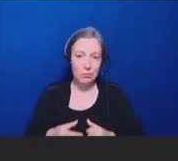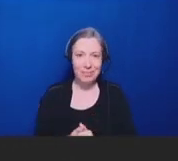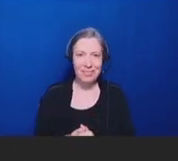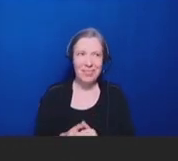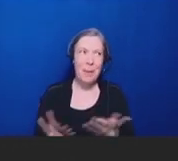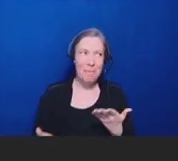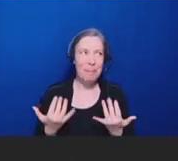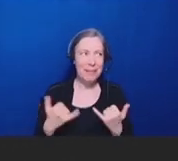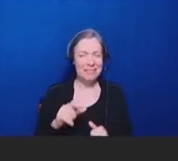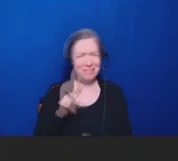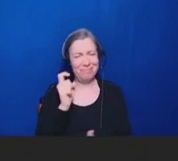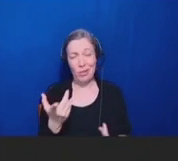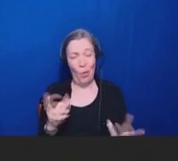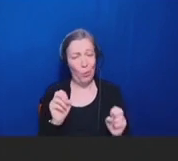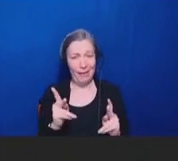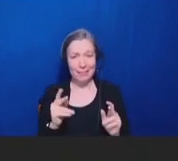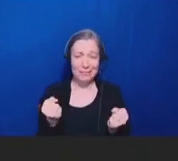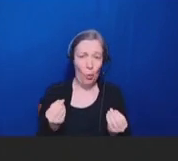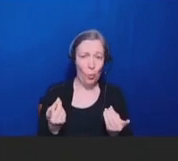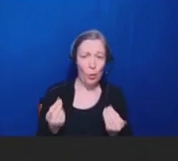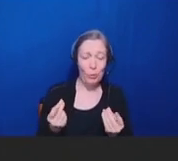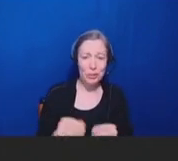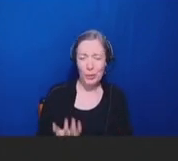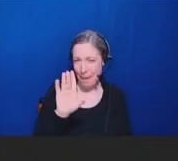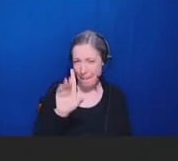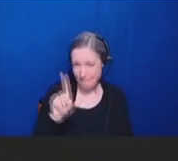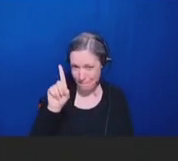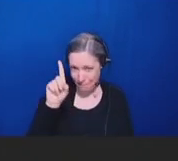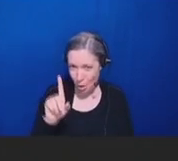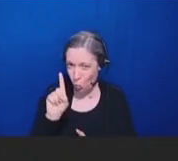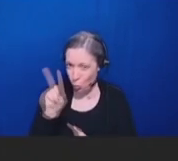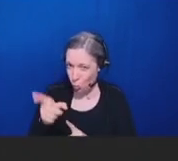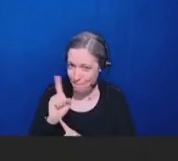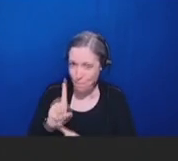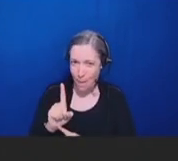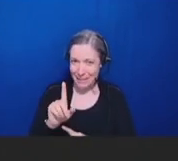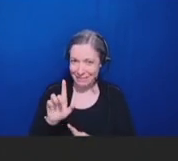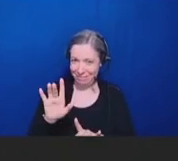about this?" And if you'll indulge me for just a moment, I want to take a quick sideboard